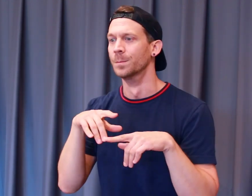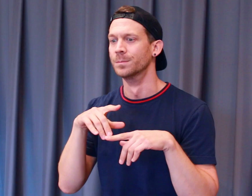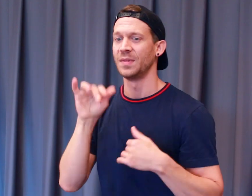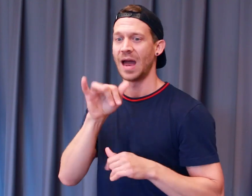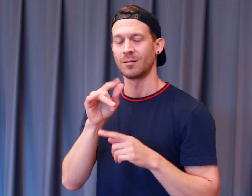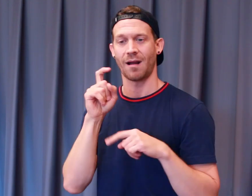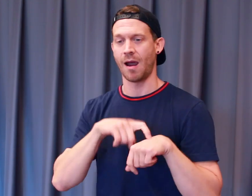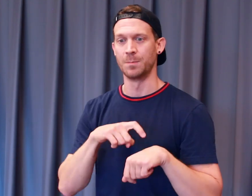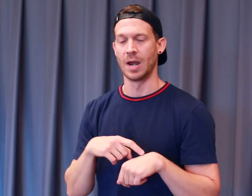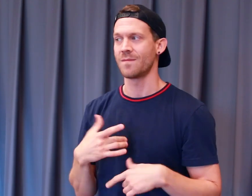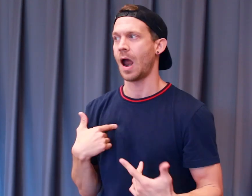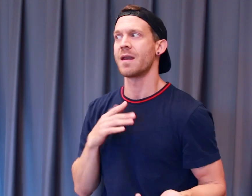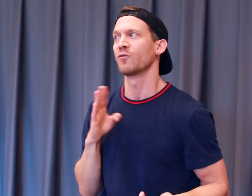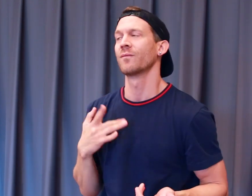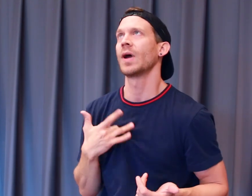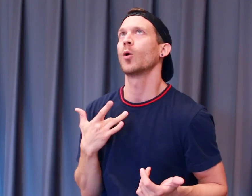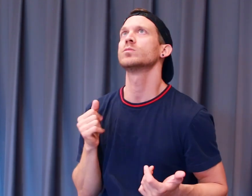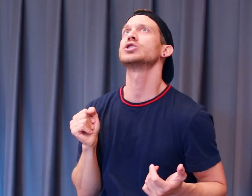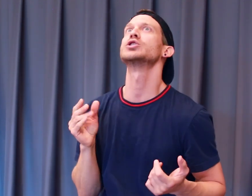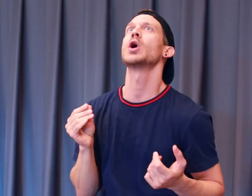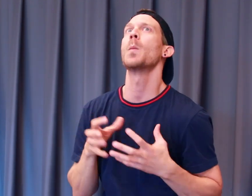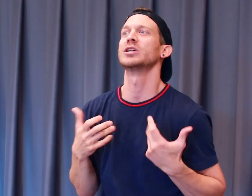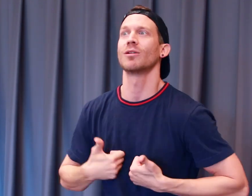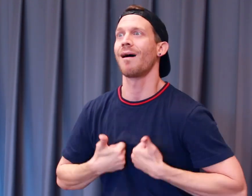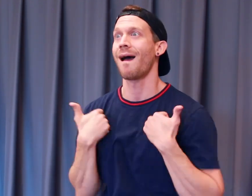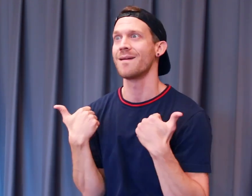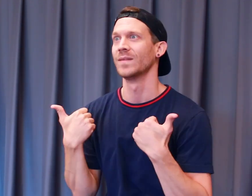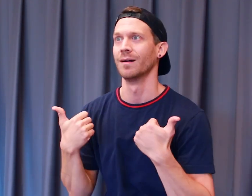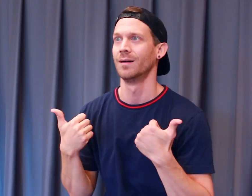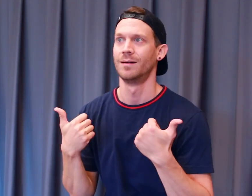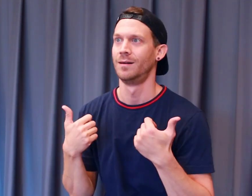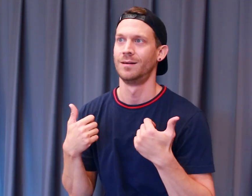but that time I never felt so much alive.